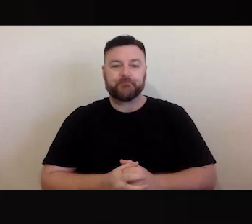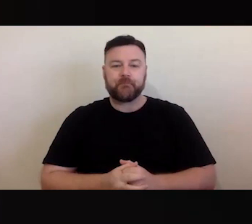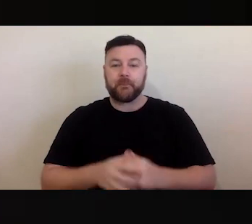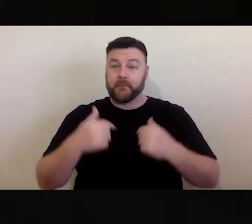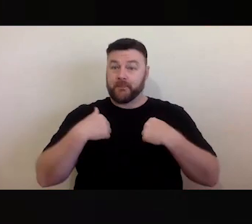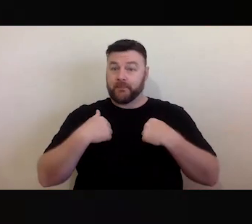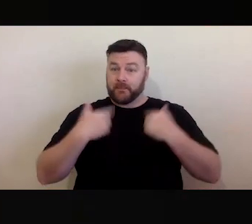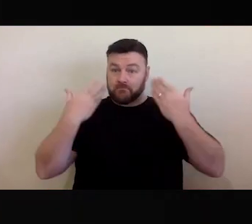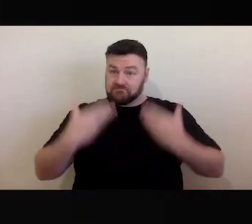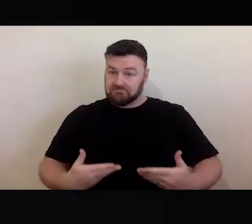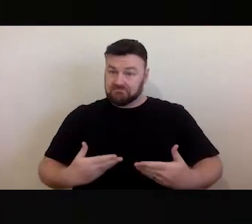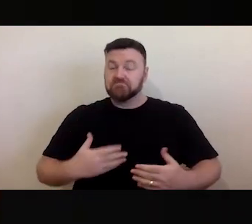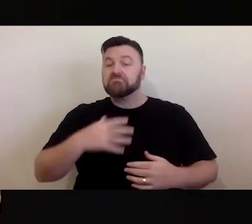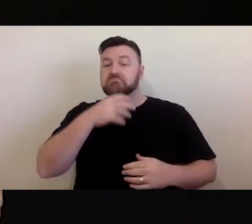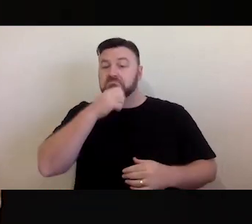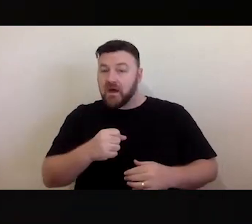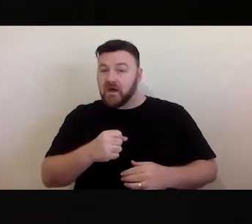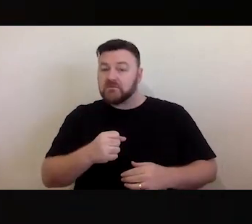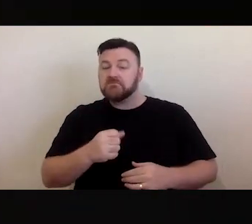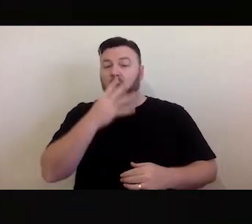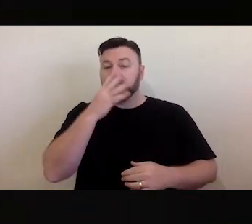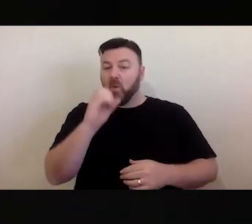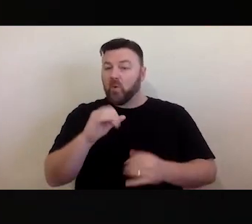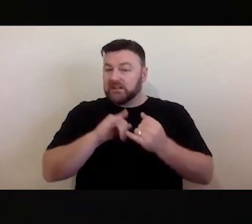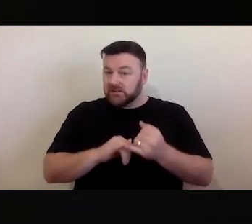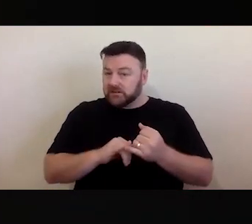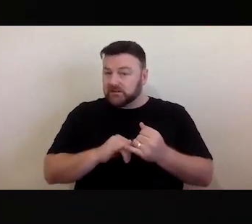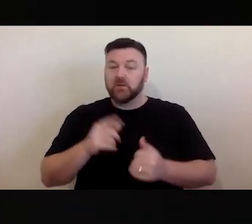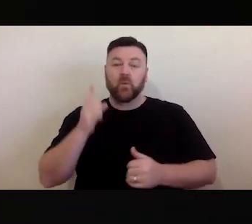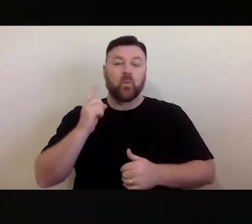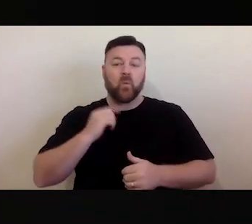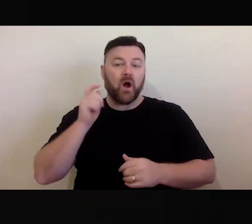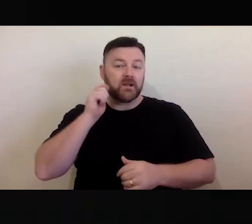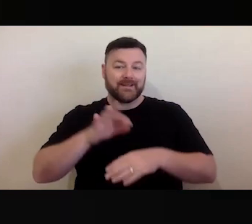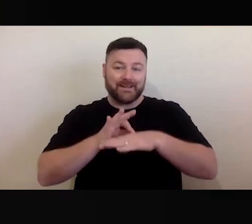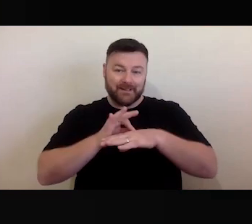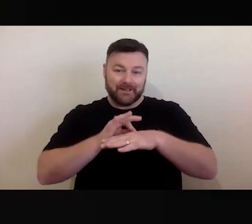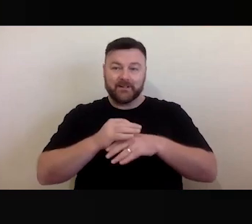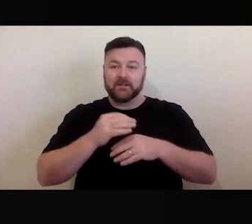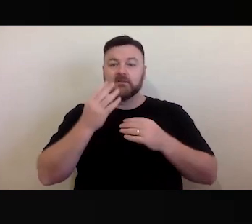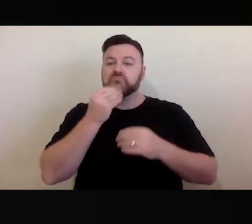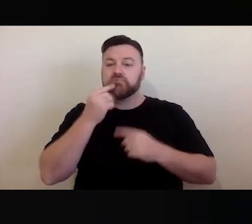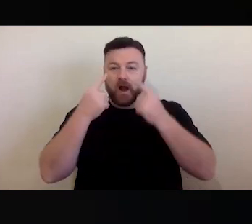in my early 40s with fair skin, brown eyes and dark hair. Today I